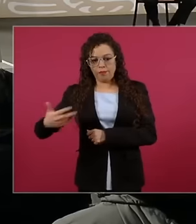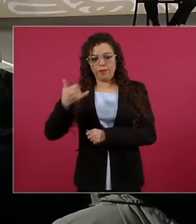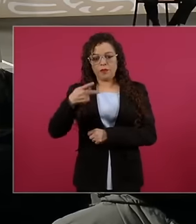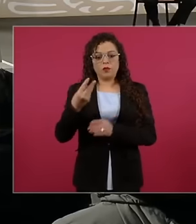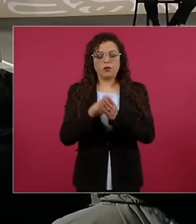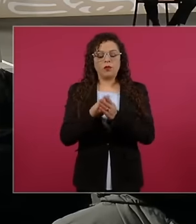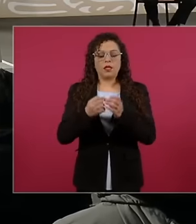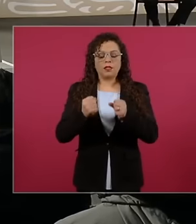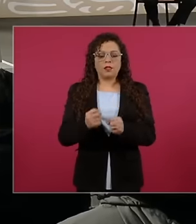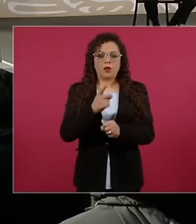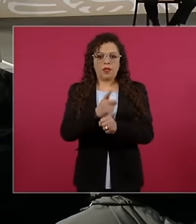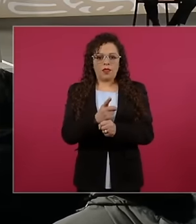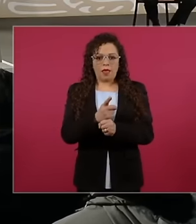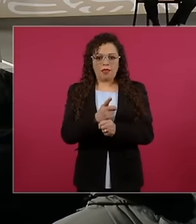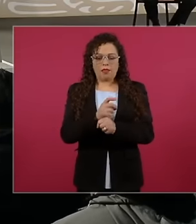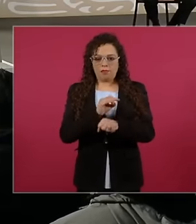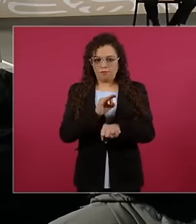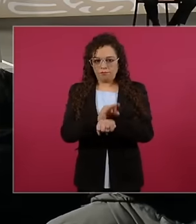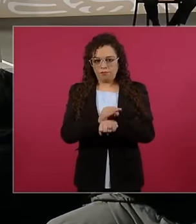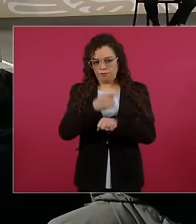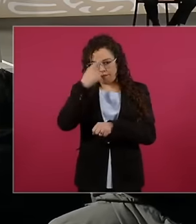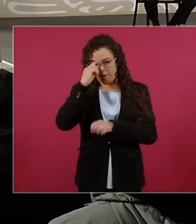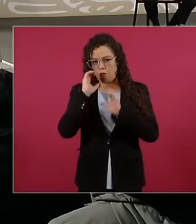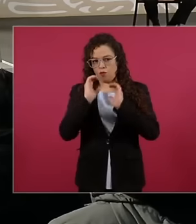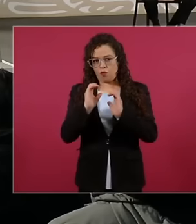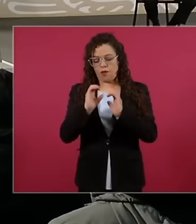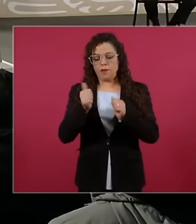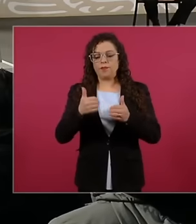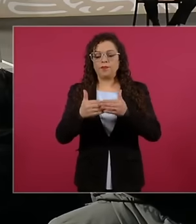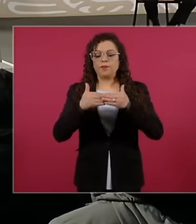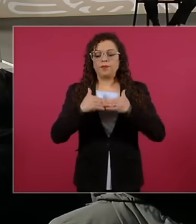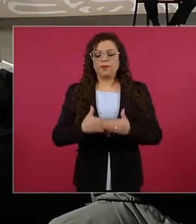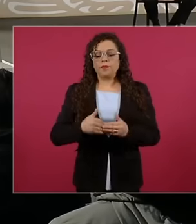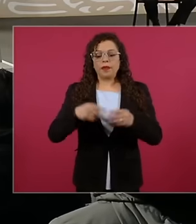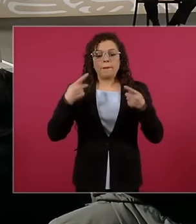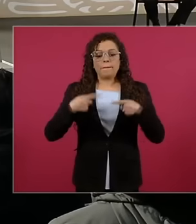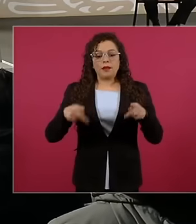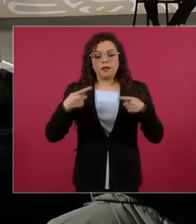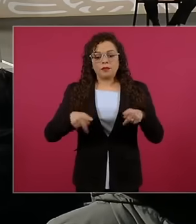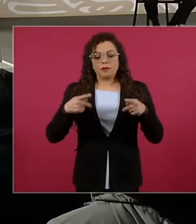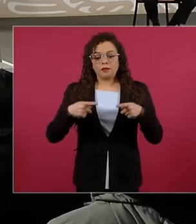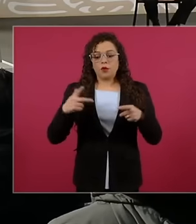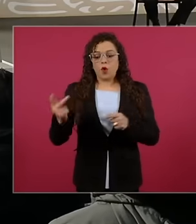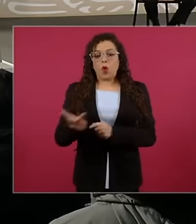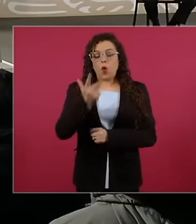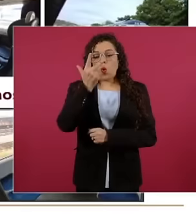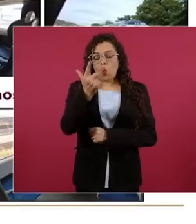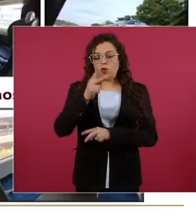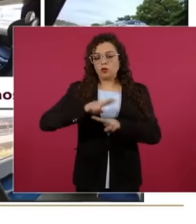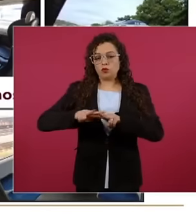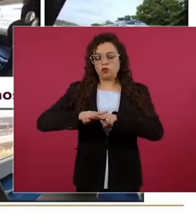. Next, please, passenger topic, we acquired eight passenger trains, two from